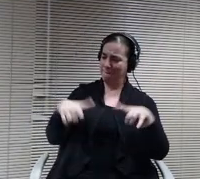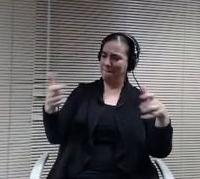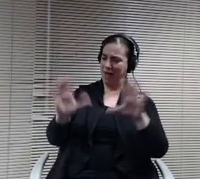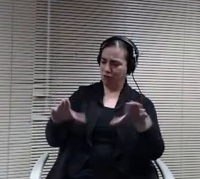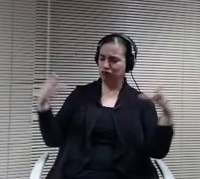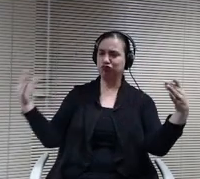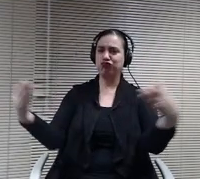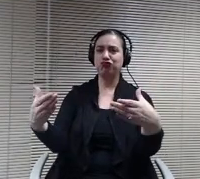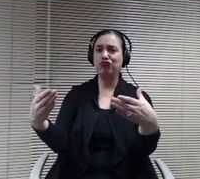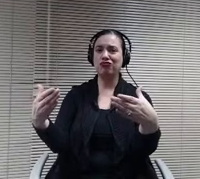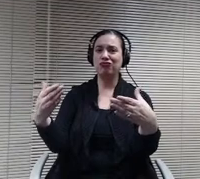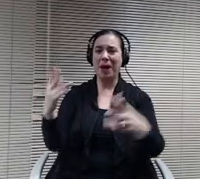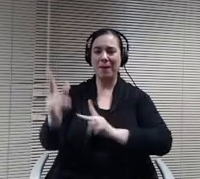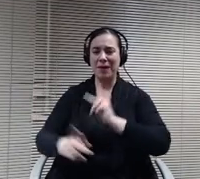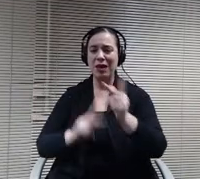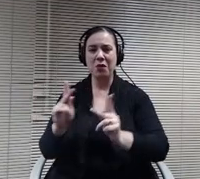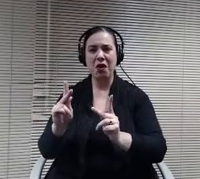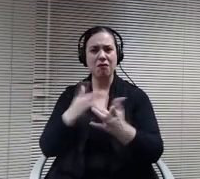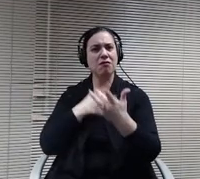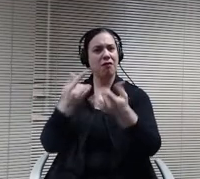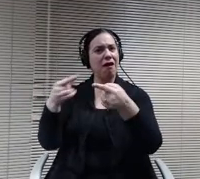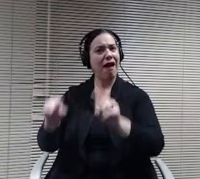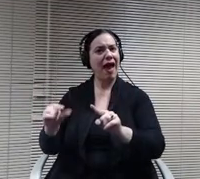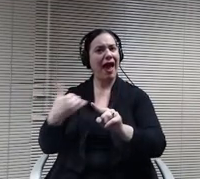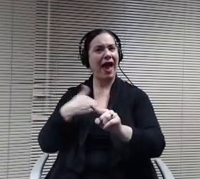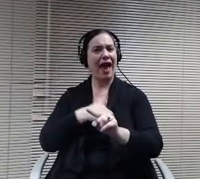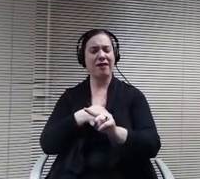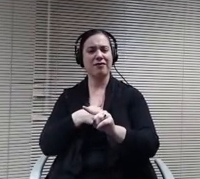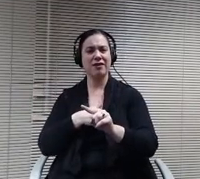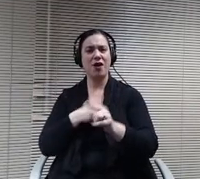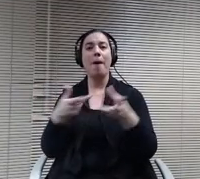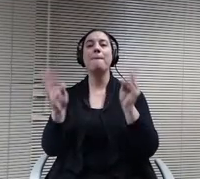Then we typically have, so we try to interview, and in this